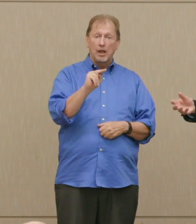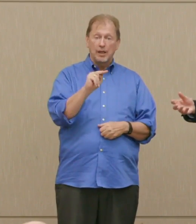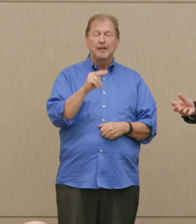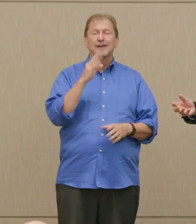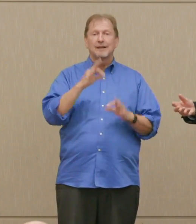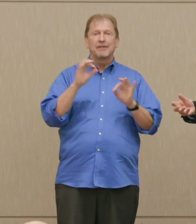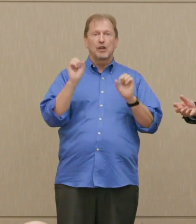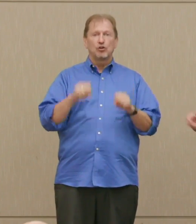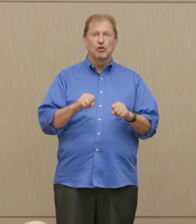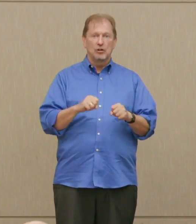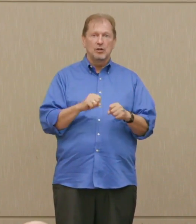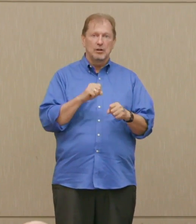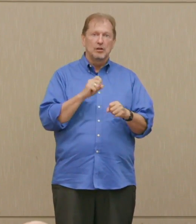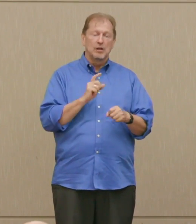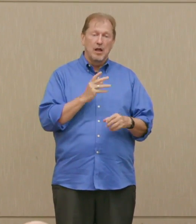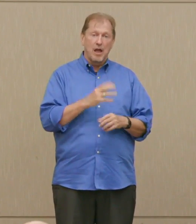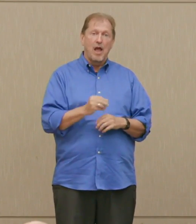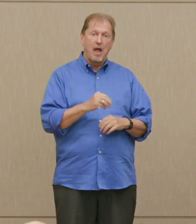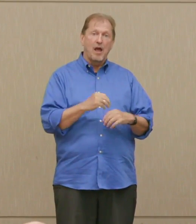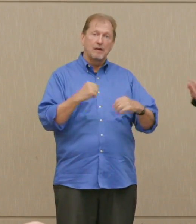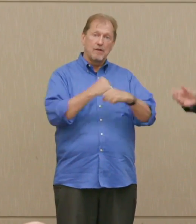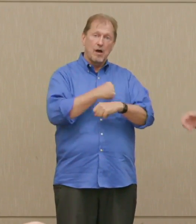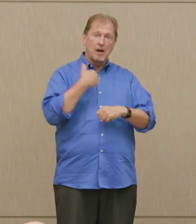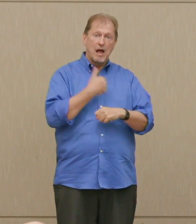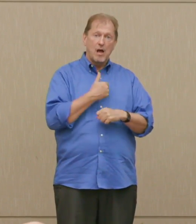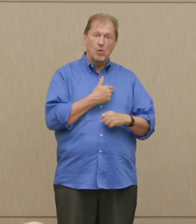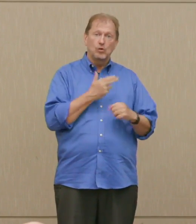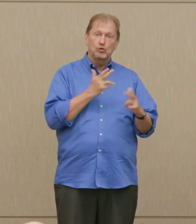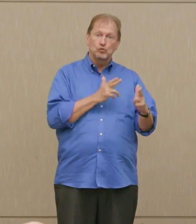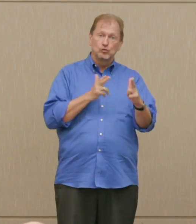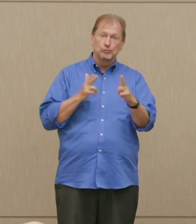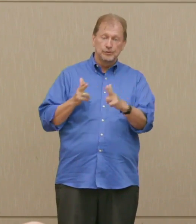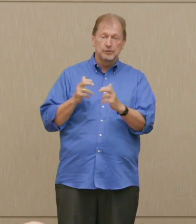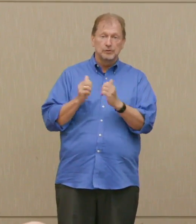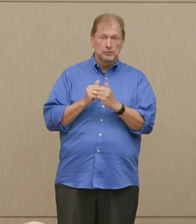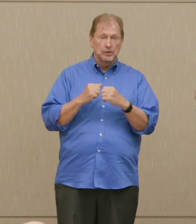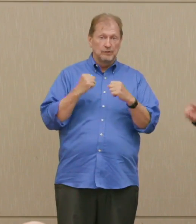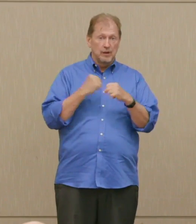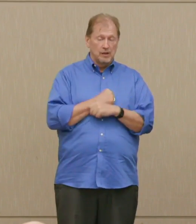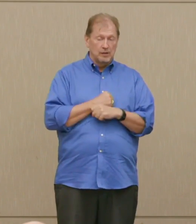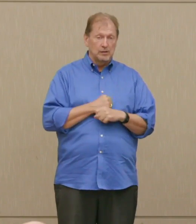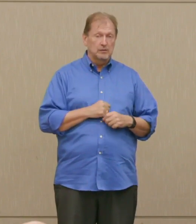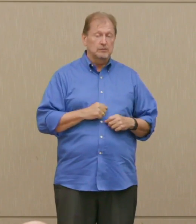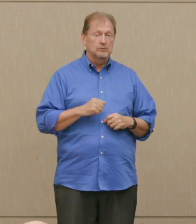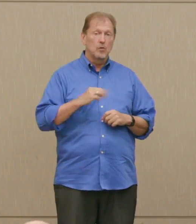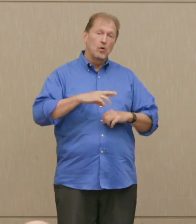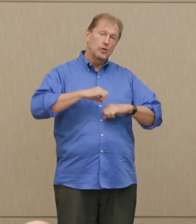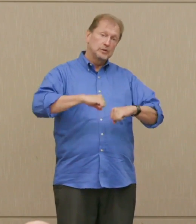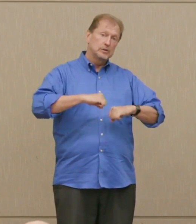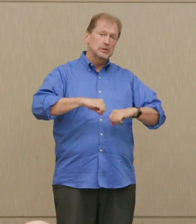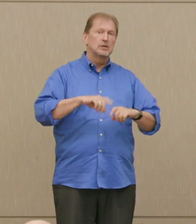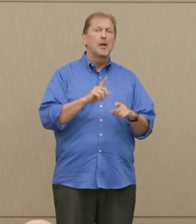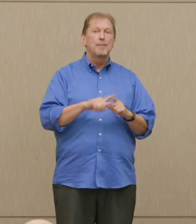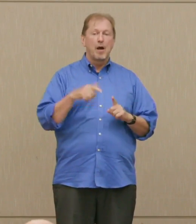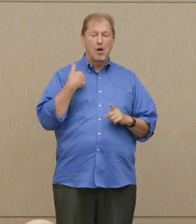troops there, our few troops, with or without some fighting, resistance by our troops.